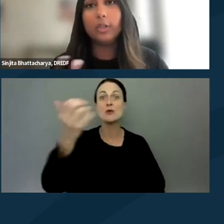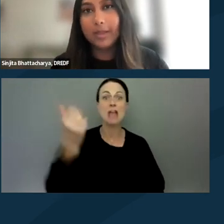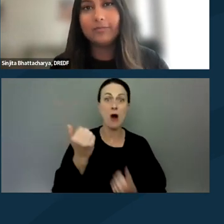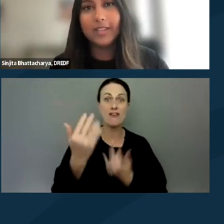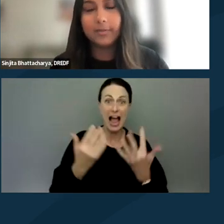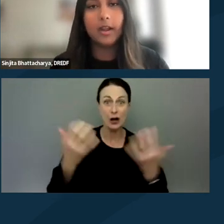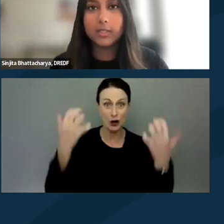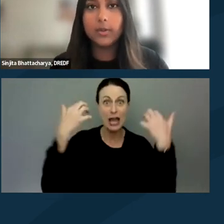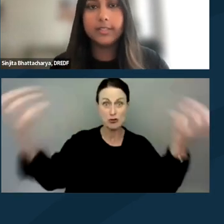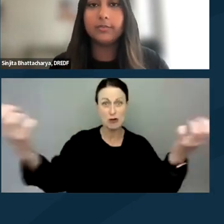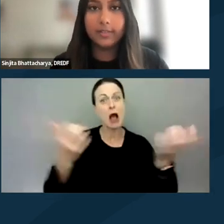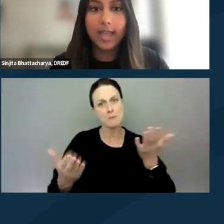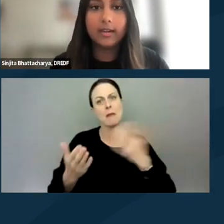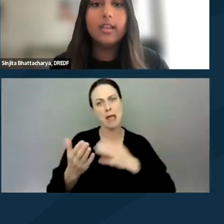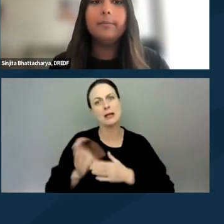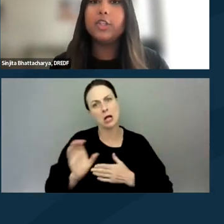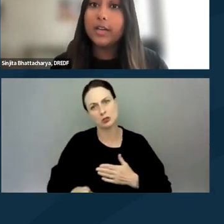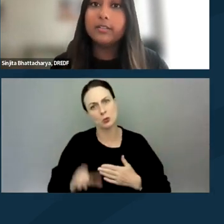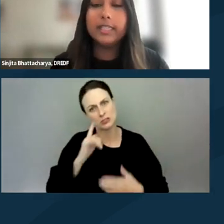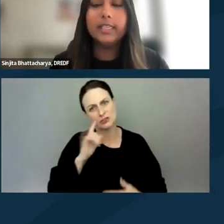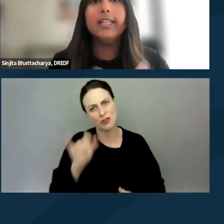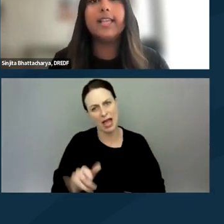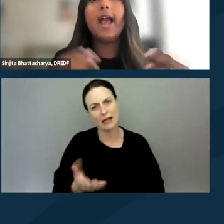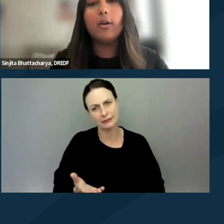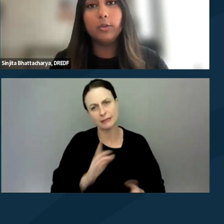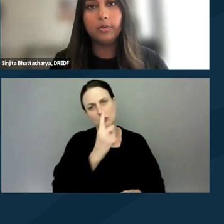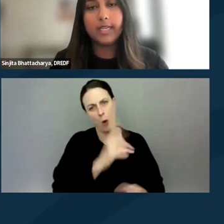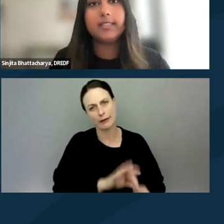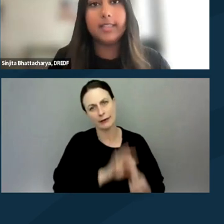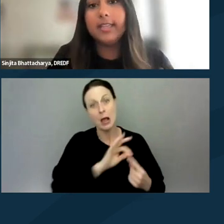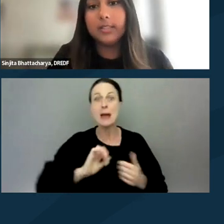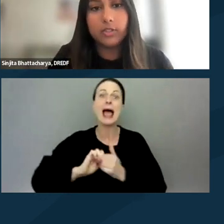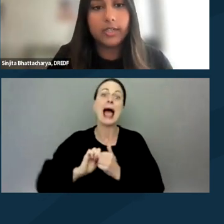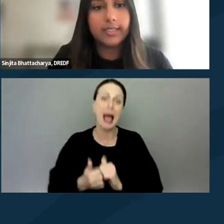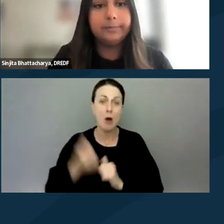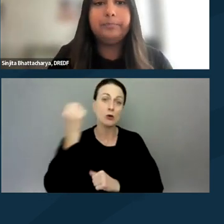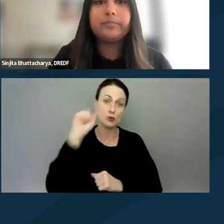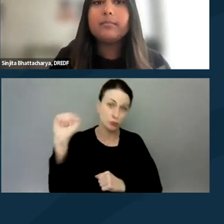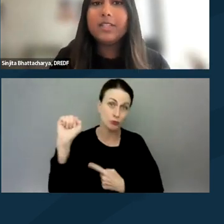you might face some consequences for that. But generally, it's how you protest that is restricted.